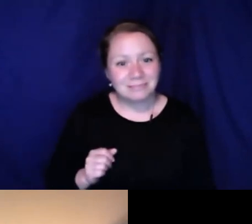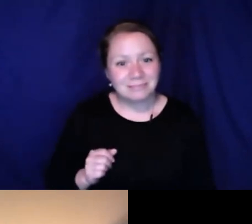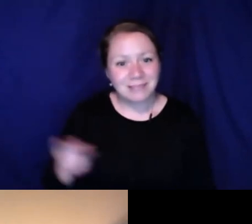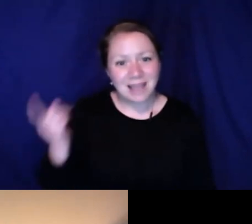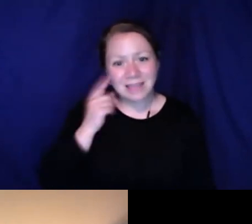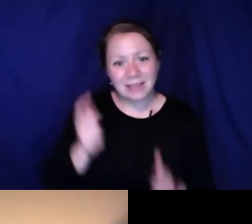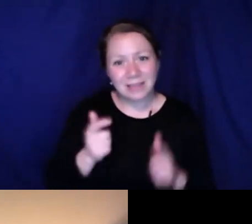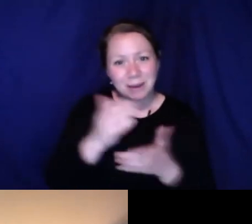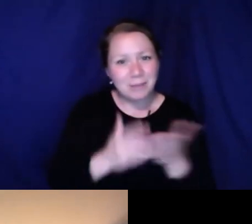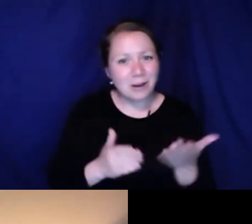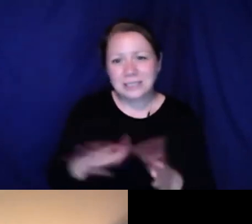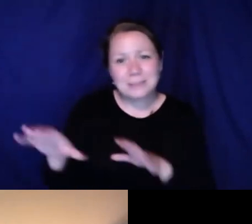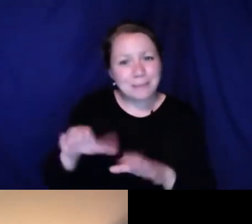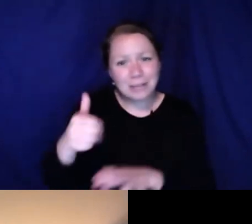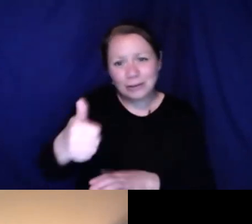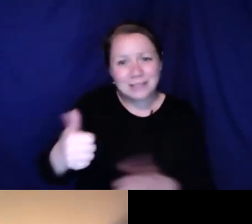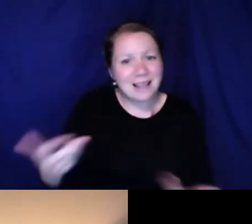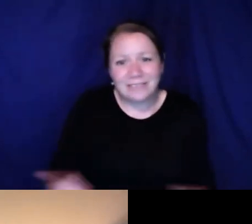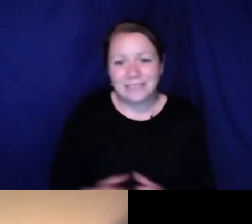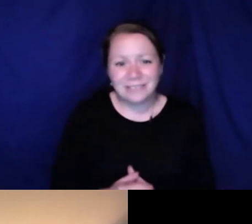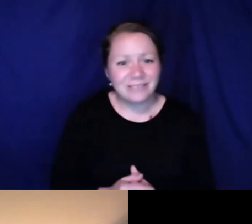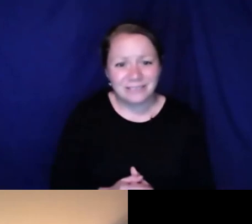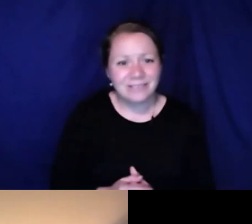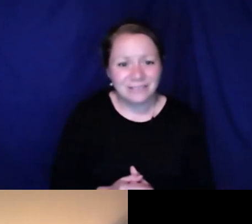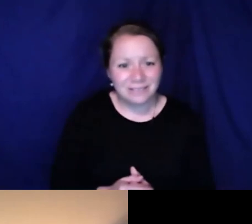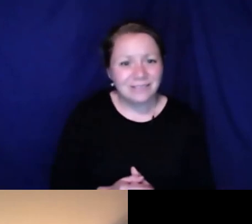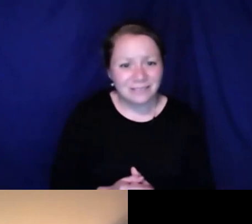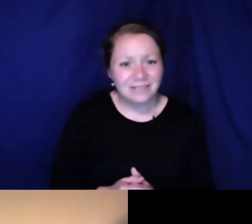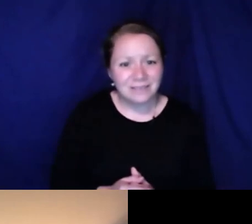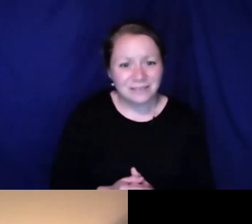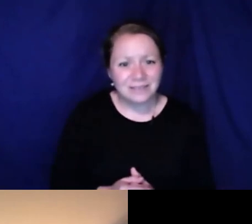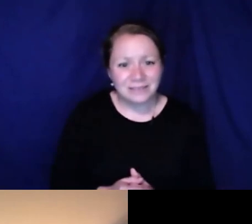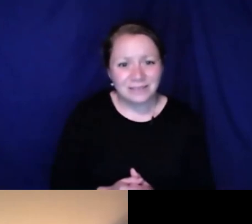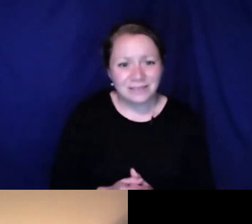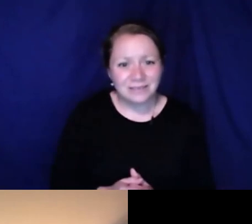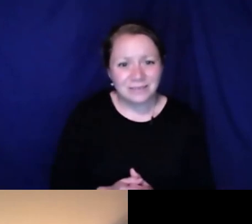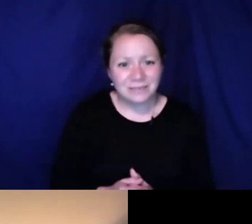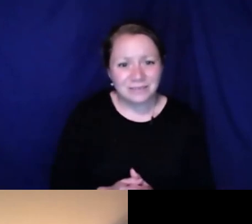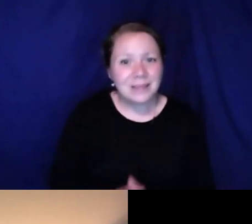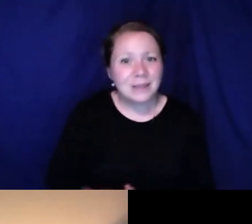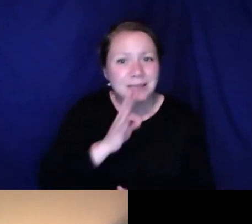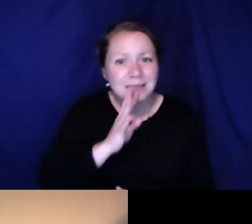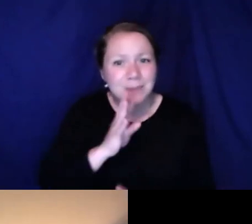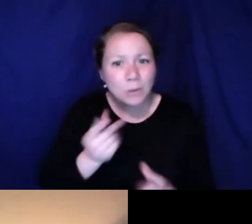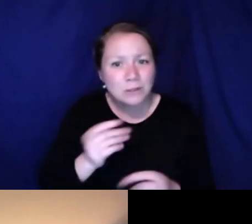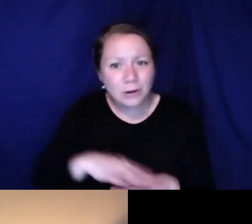Um. I guess you know, you should always just -- I think the big part is just to be